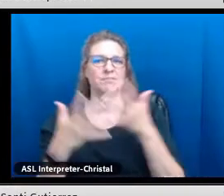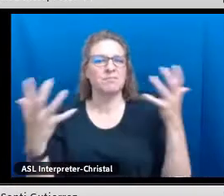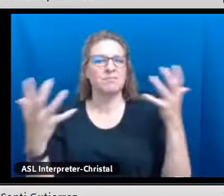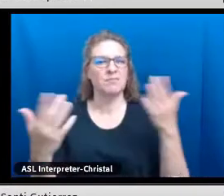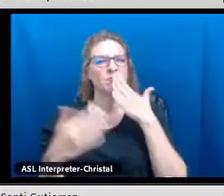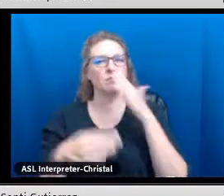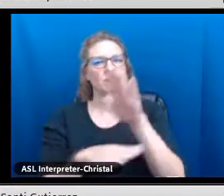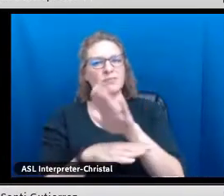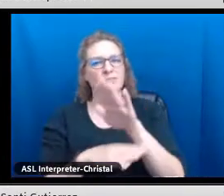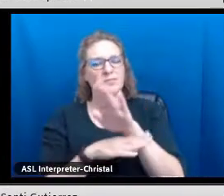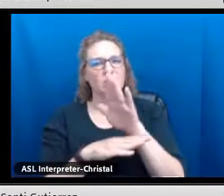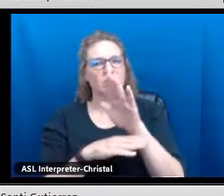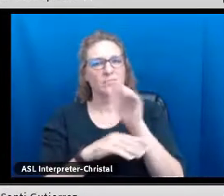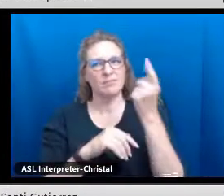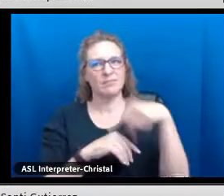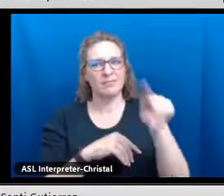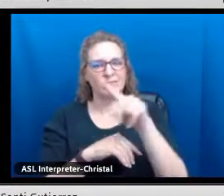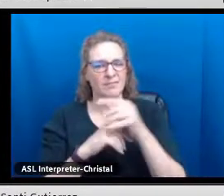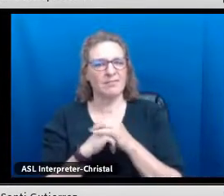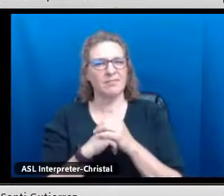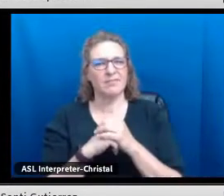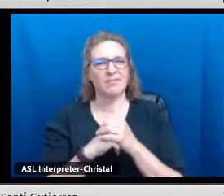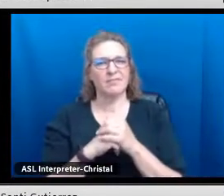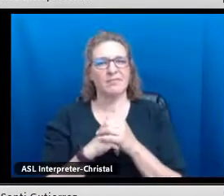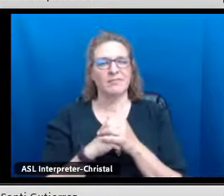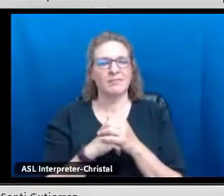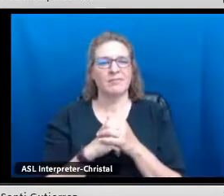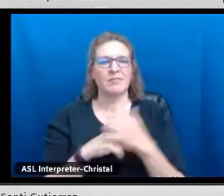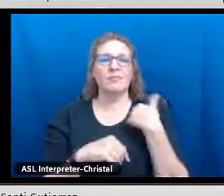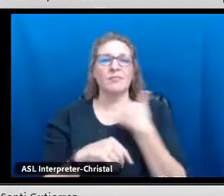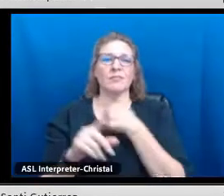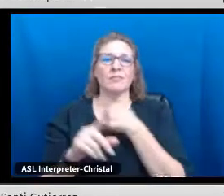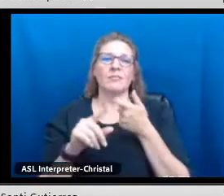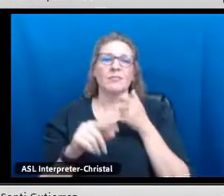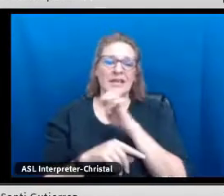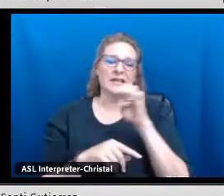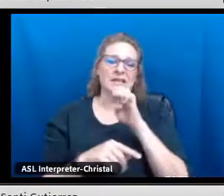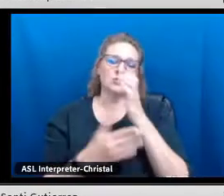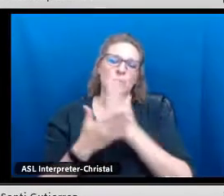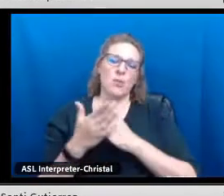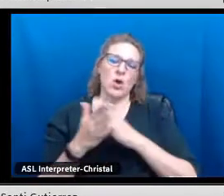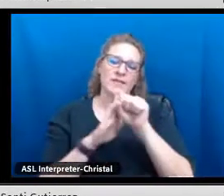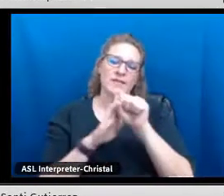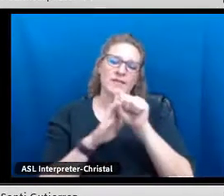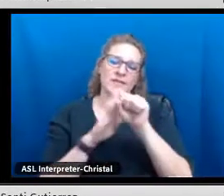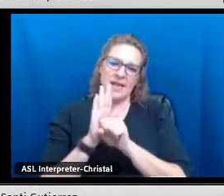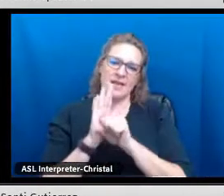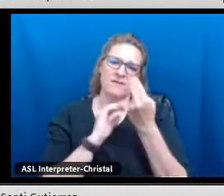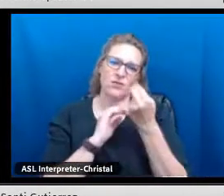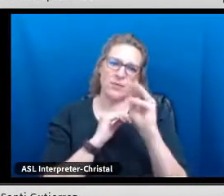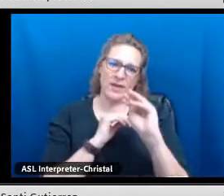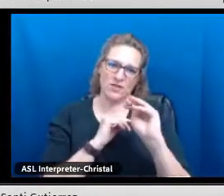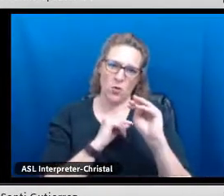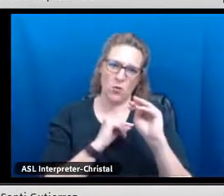Thank you. Thank you so much and good afternoon, everyone.